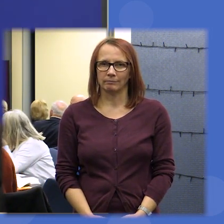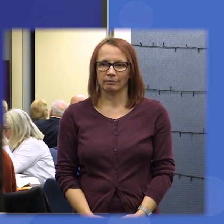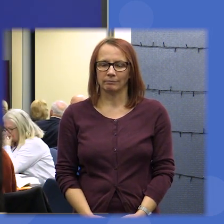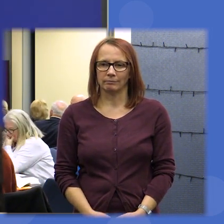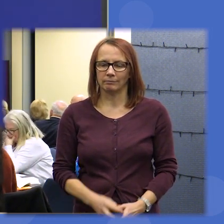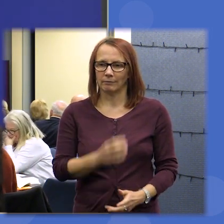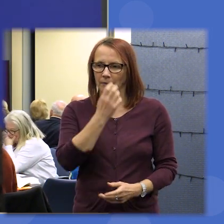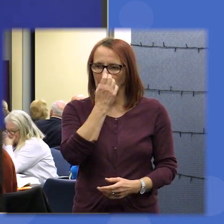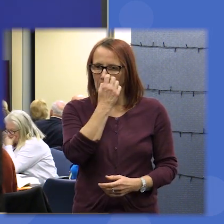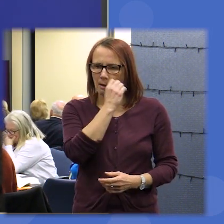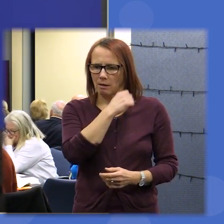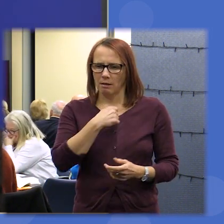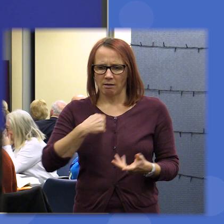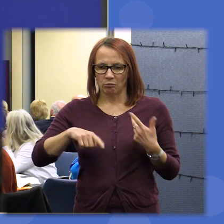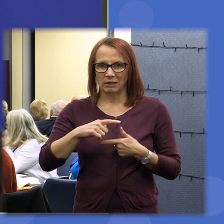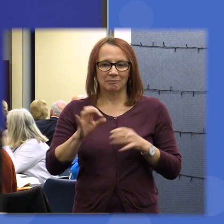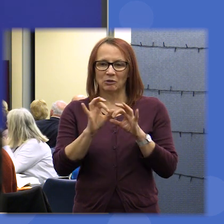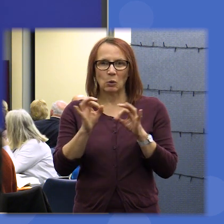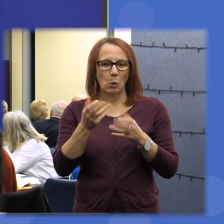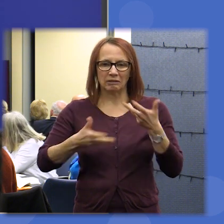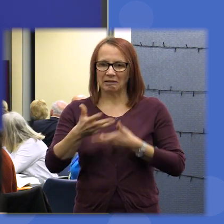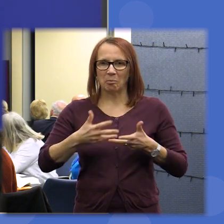to be I had some to see me to be to be just done this Versailles packed with on